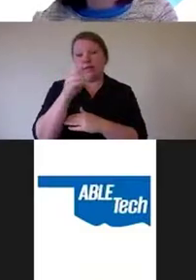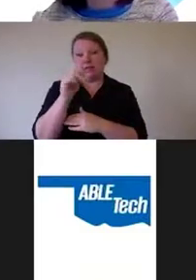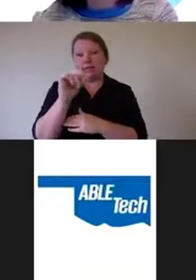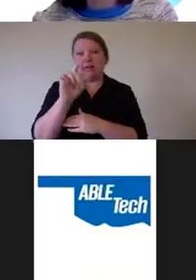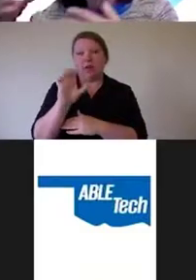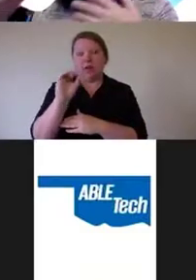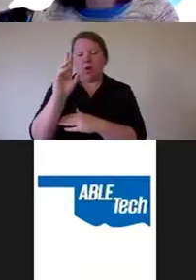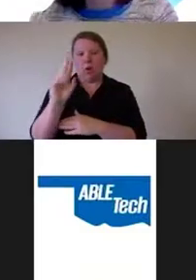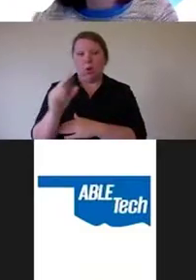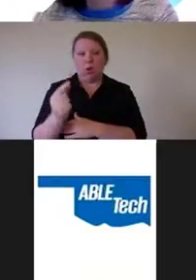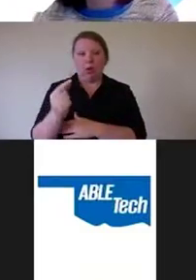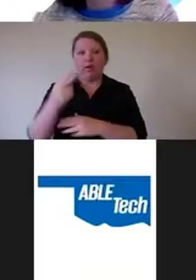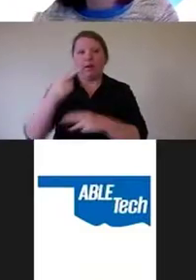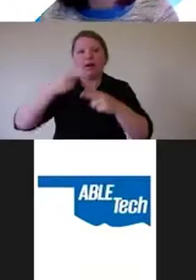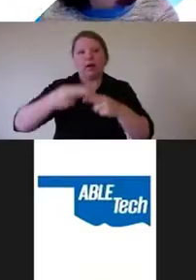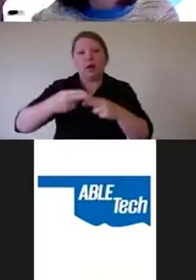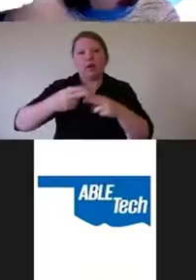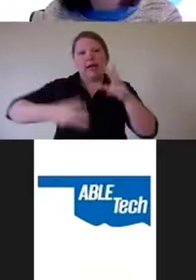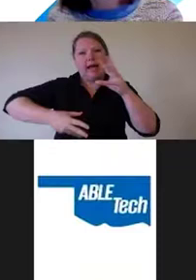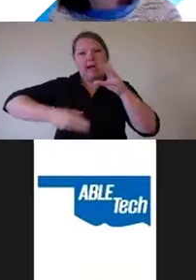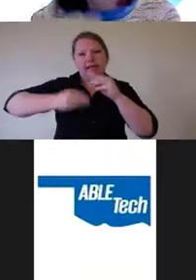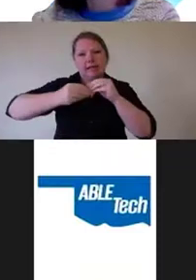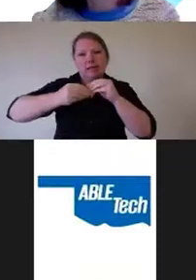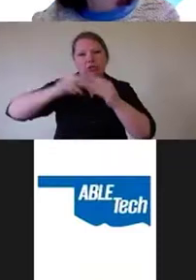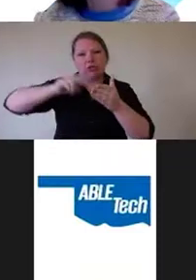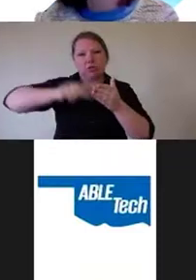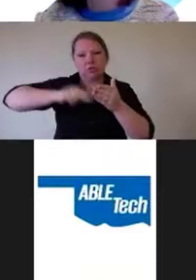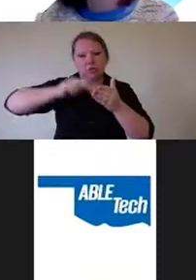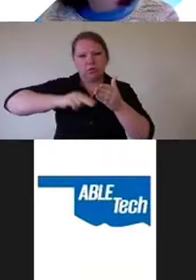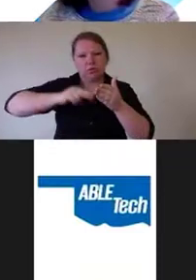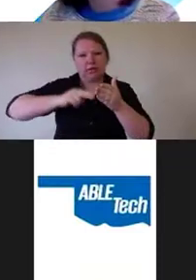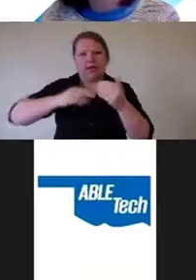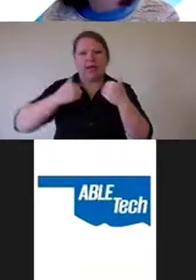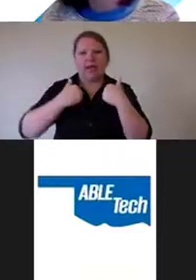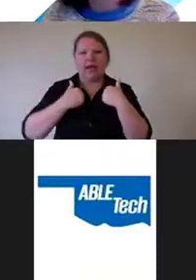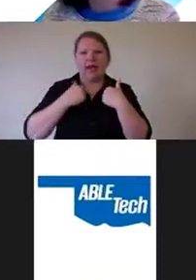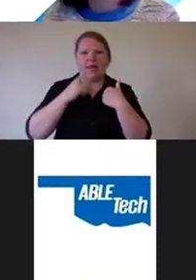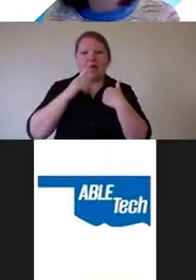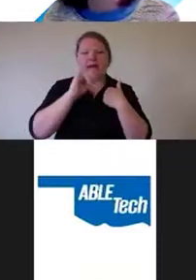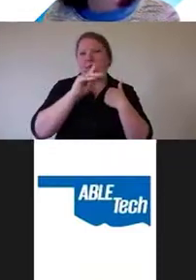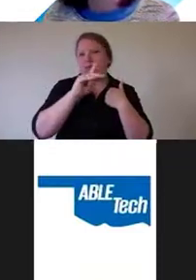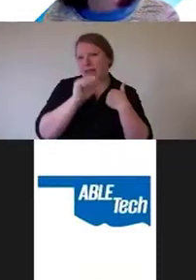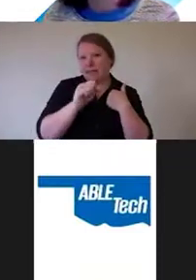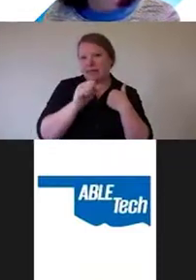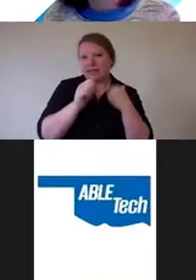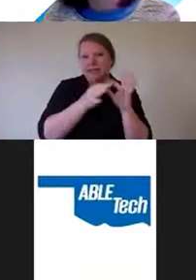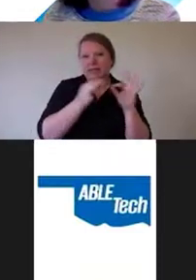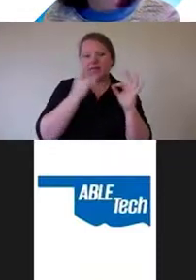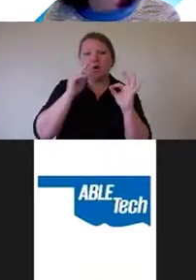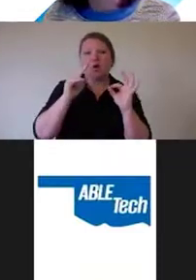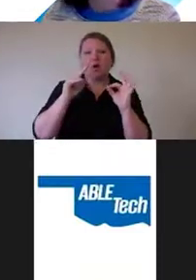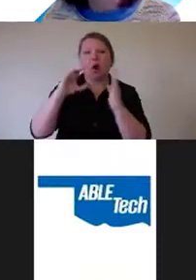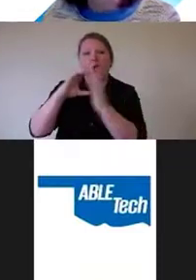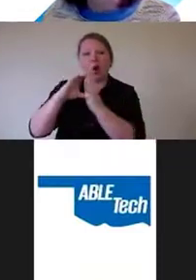and the additional reading contains links to articles that people have published talking about,